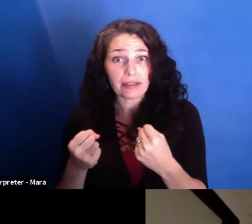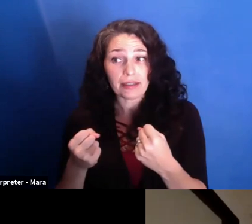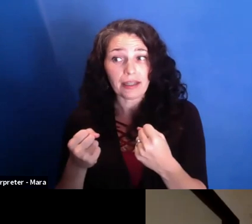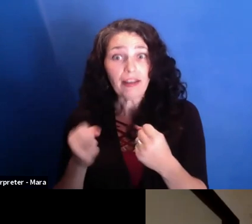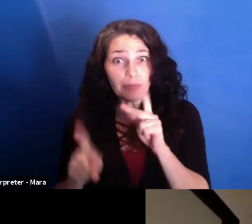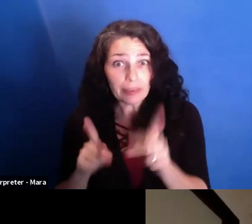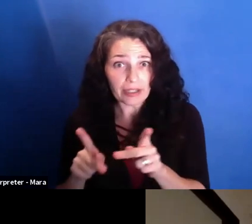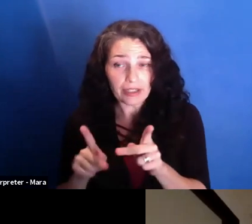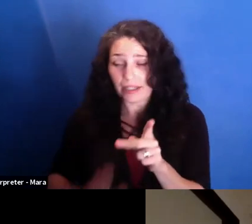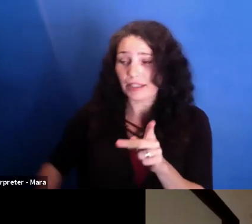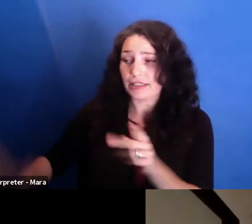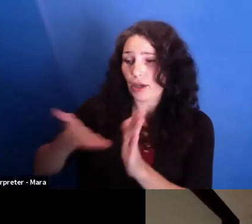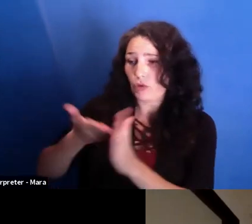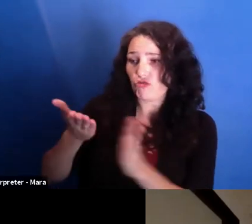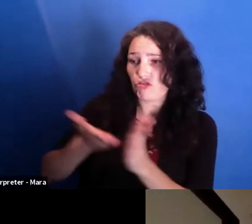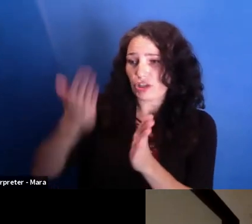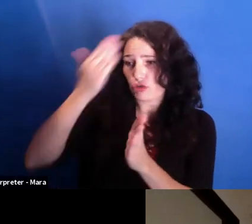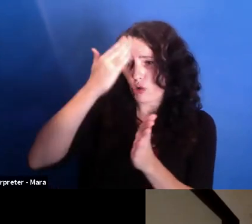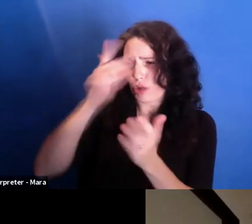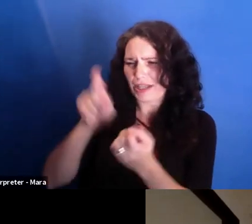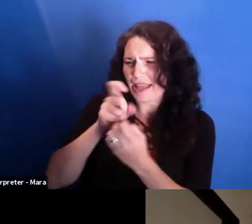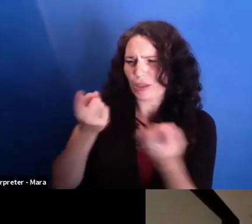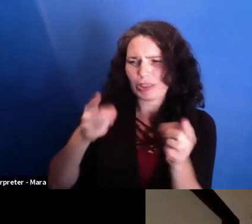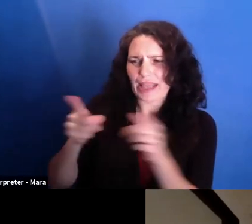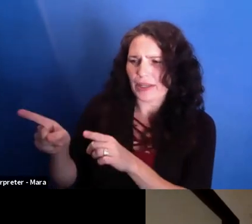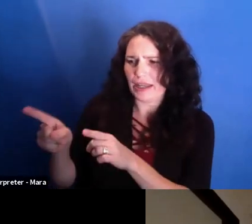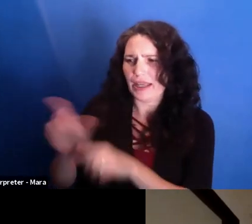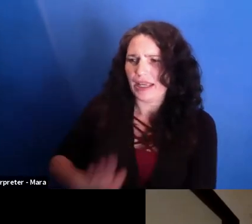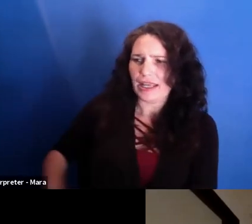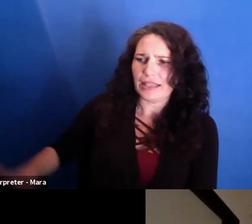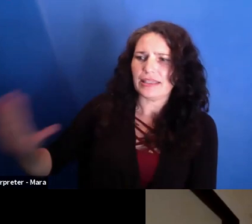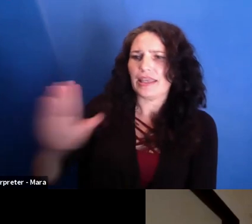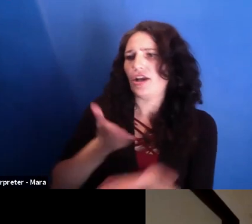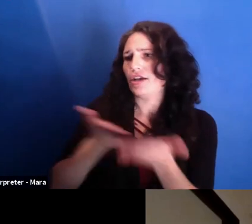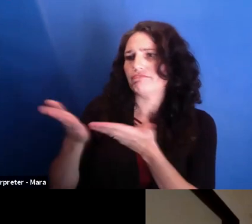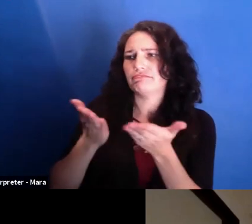inside the Ministry of Health. It is their ministry, their health. They're entitled.